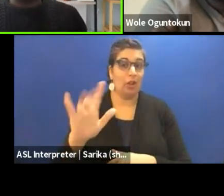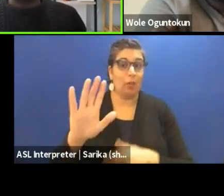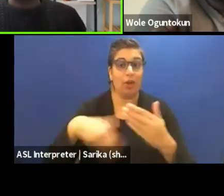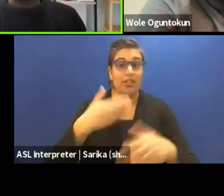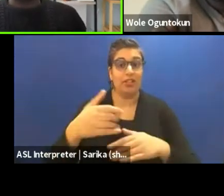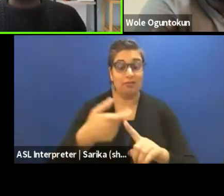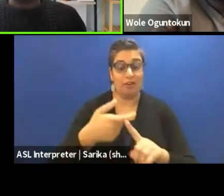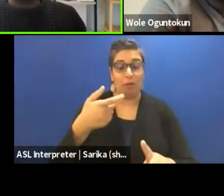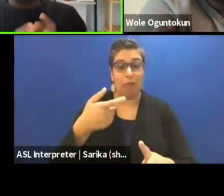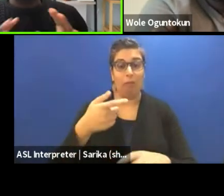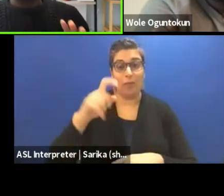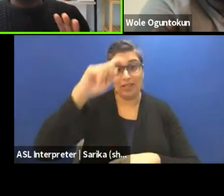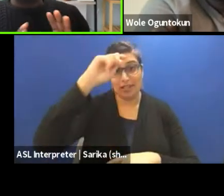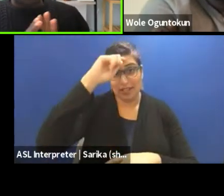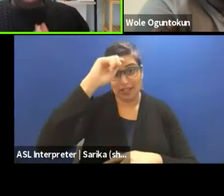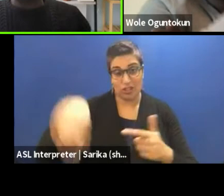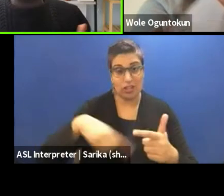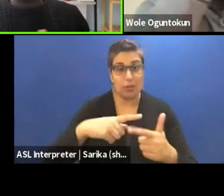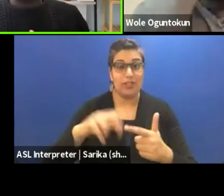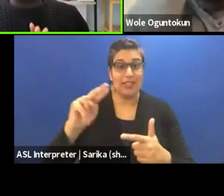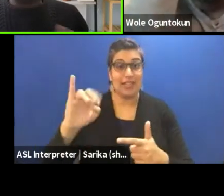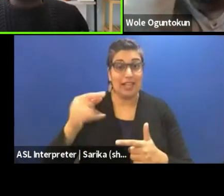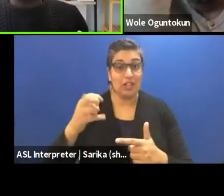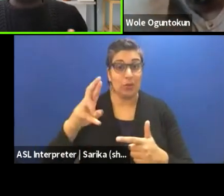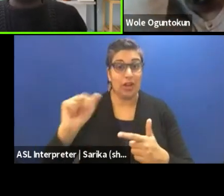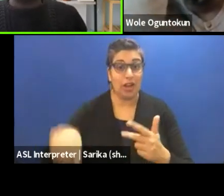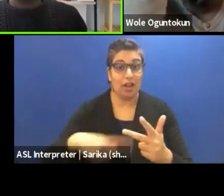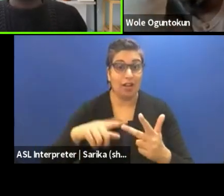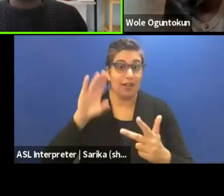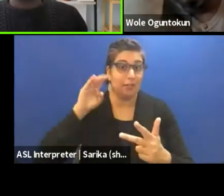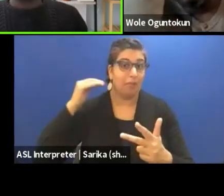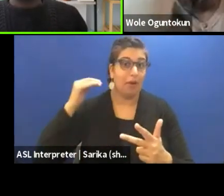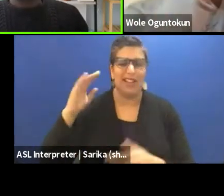And that means that have three amazing theater practitioners